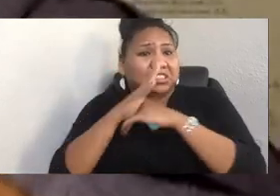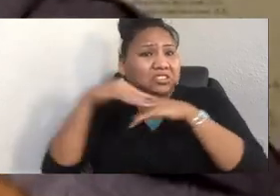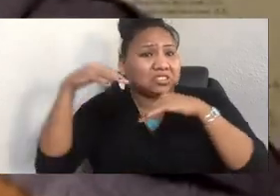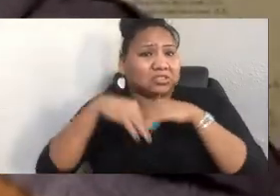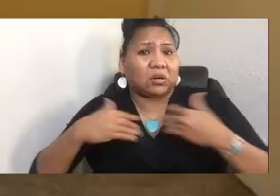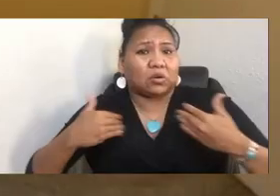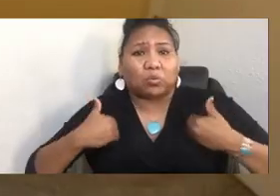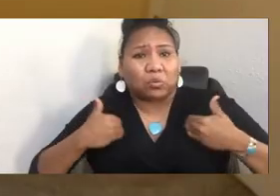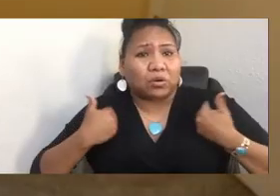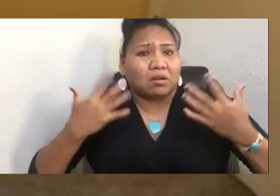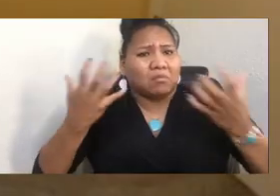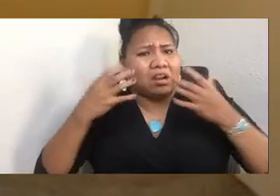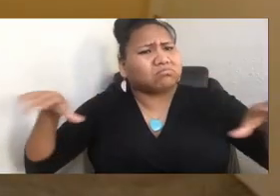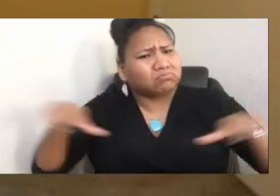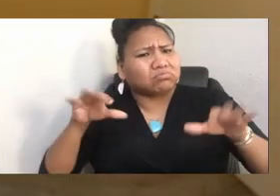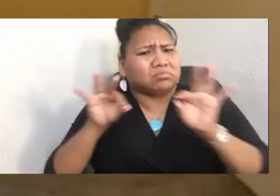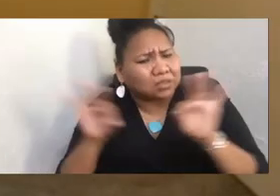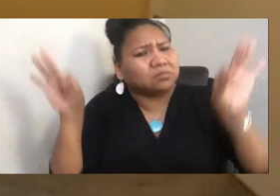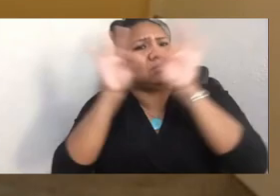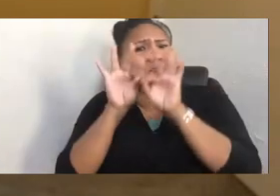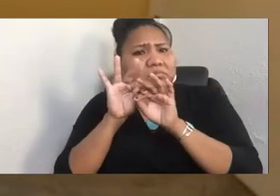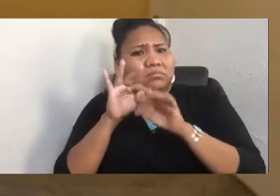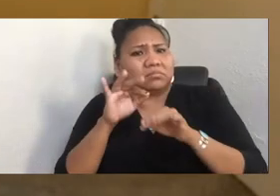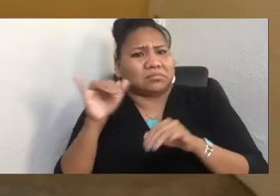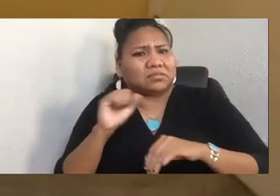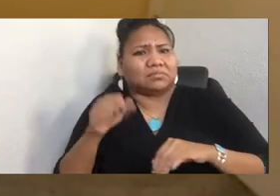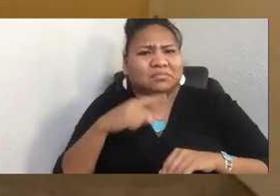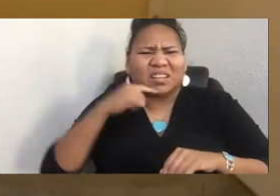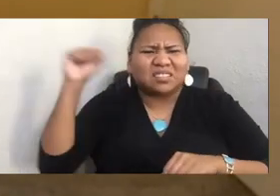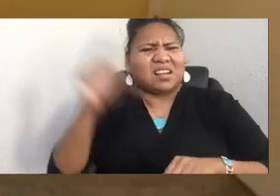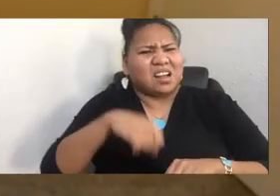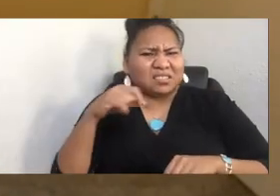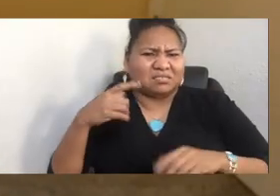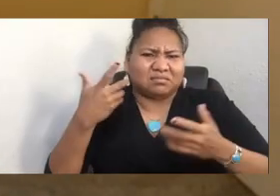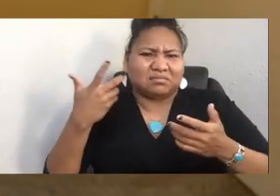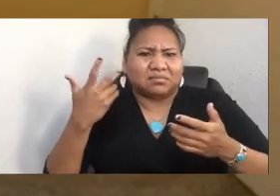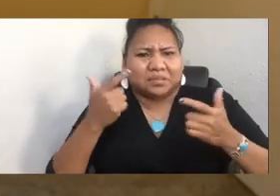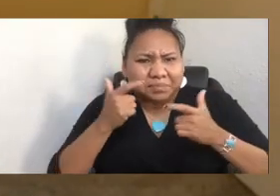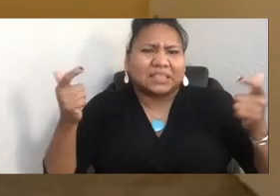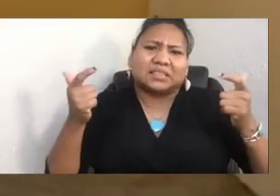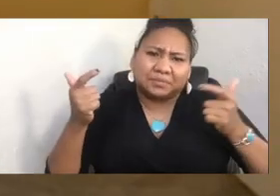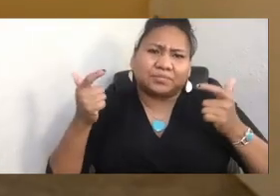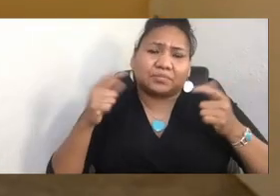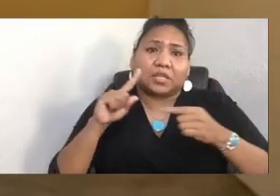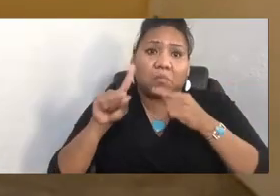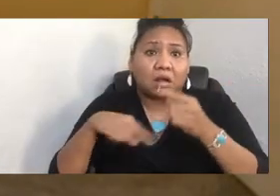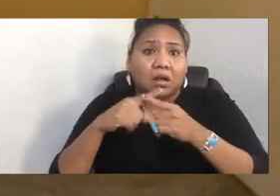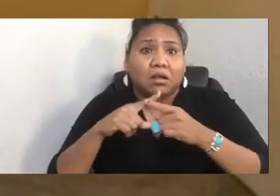Yeah, dream big. I remember when I was in my 20s, one of my mentors